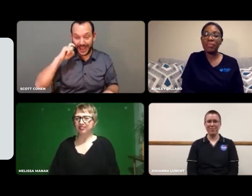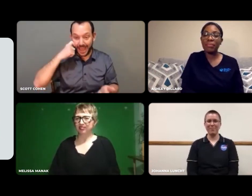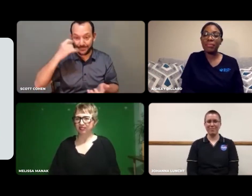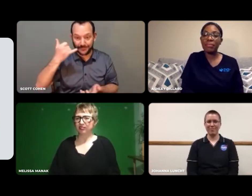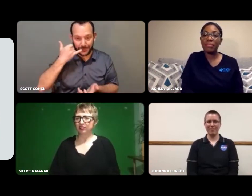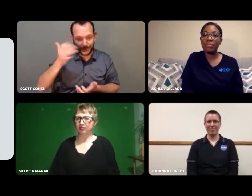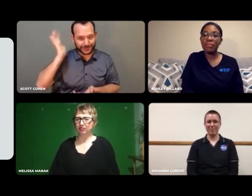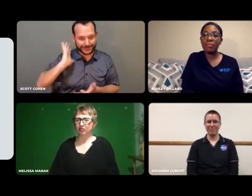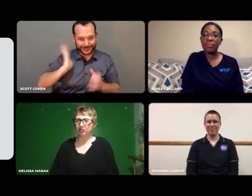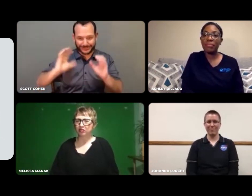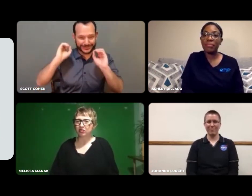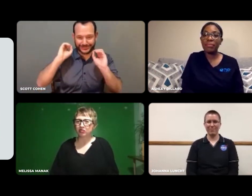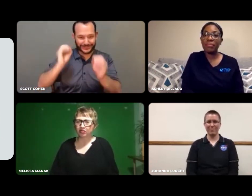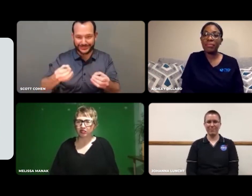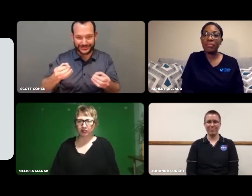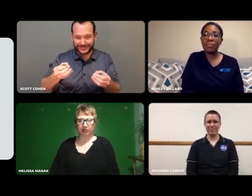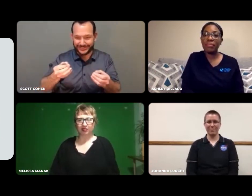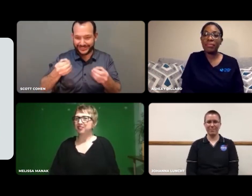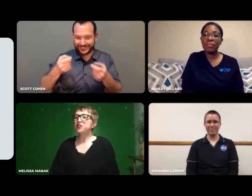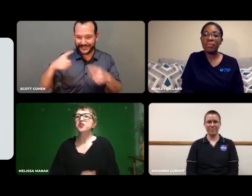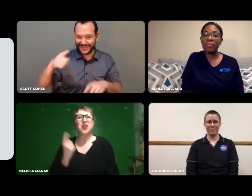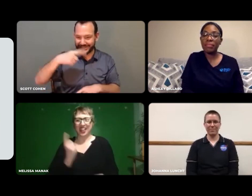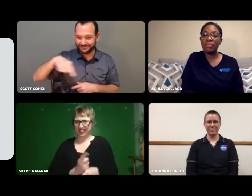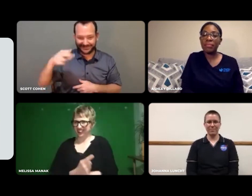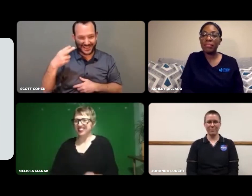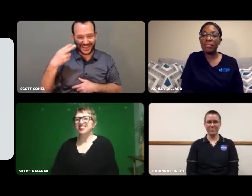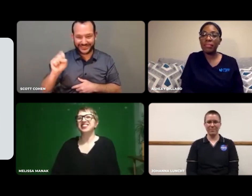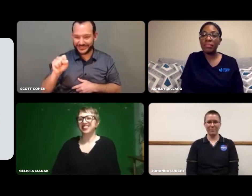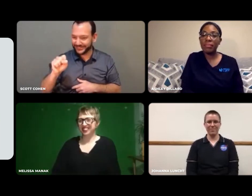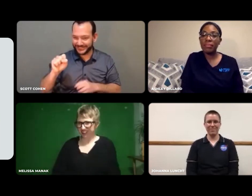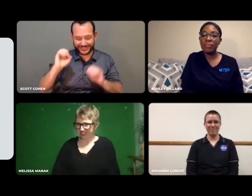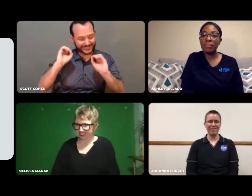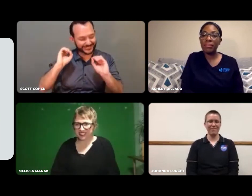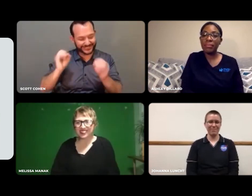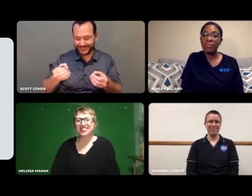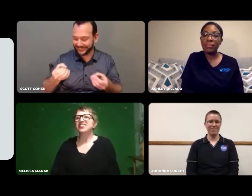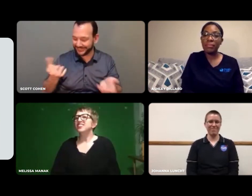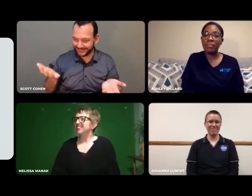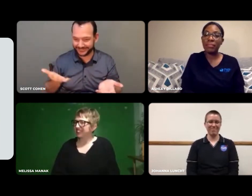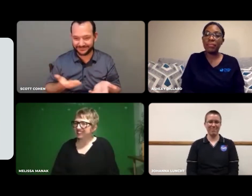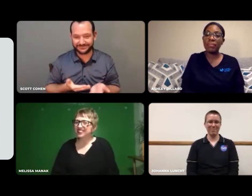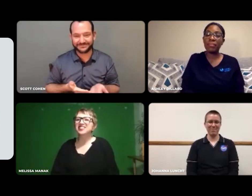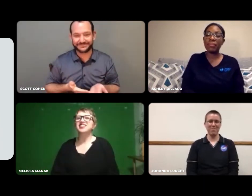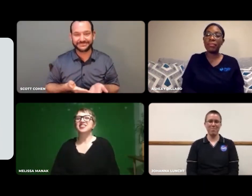Apple phones, we didn't have in high school! Right!